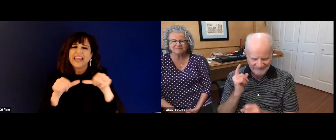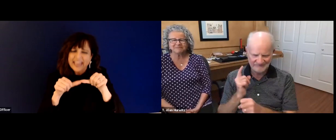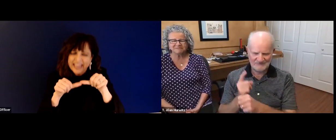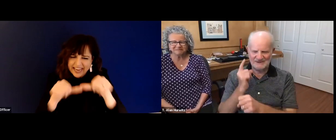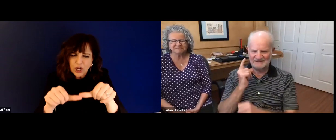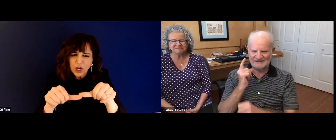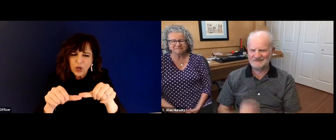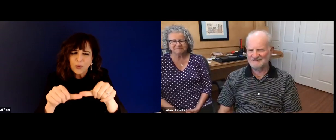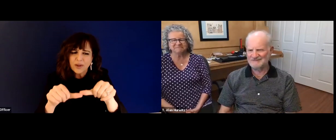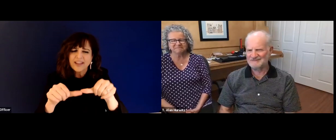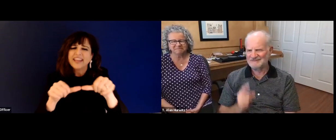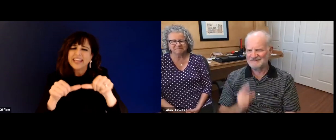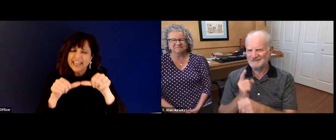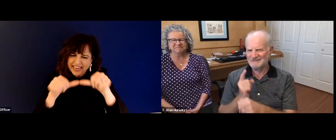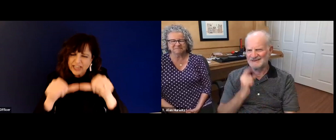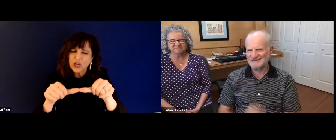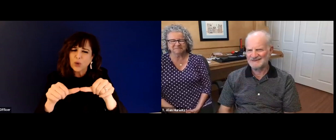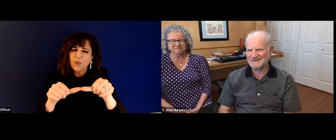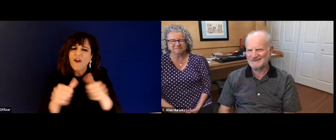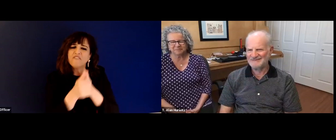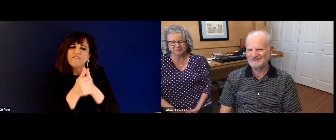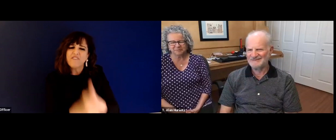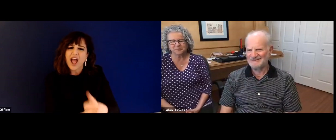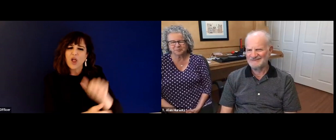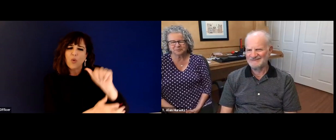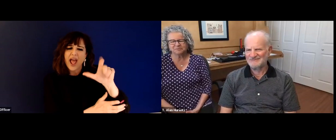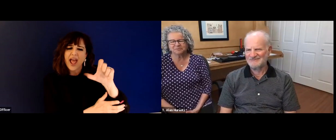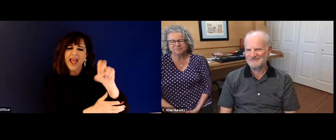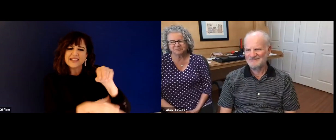watching, if you're looking for a job, and you haven't received